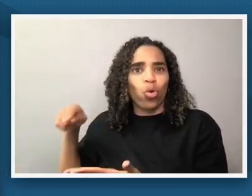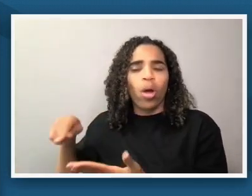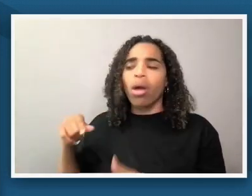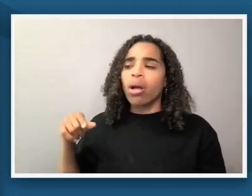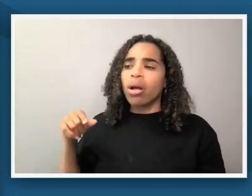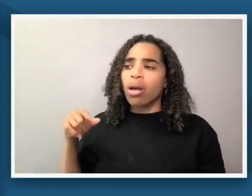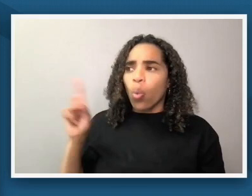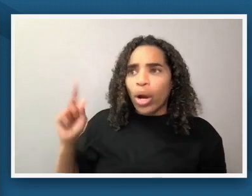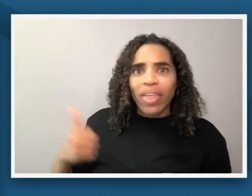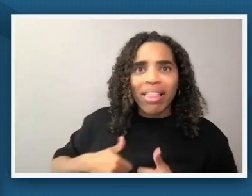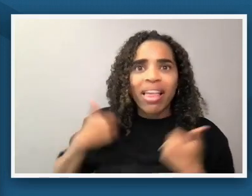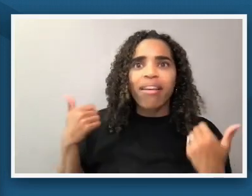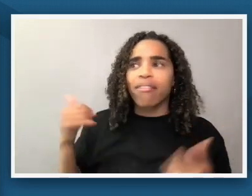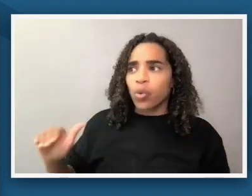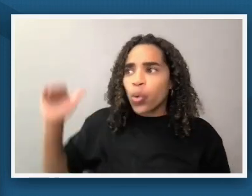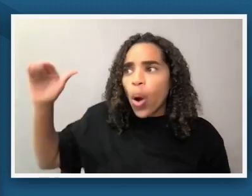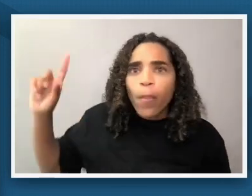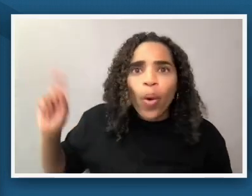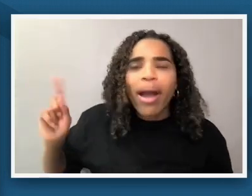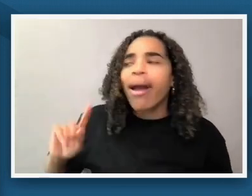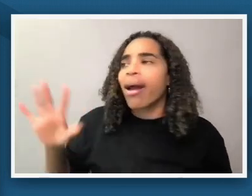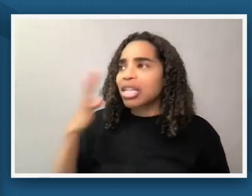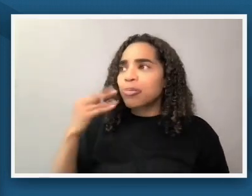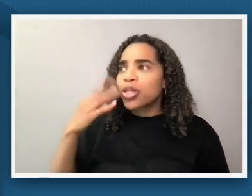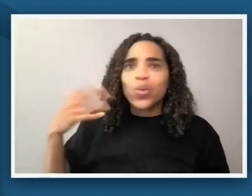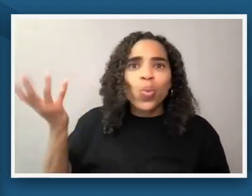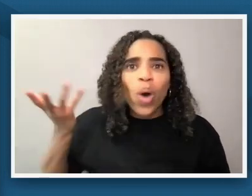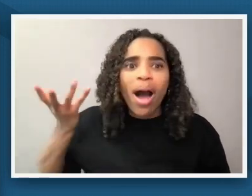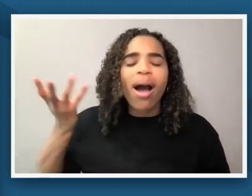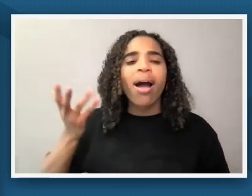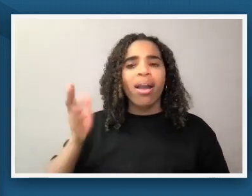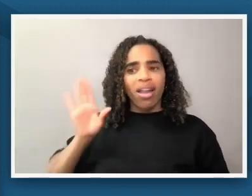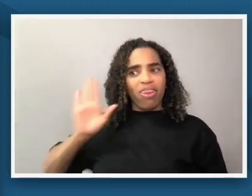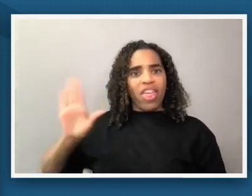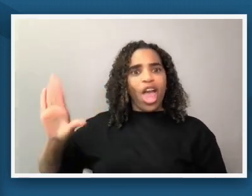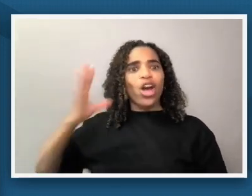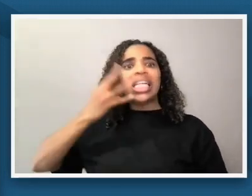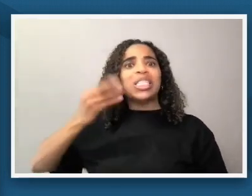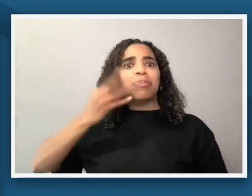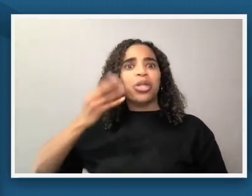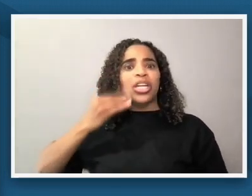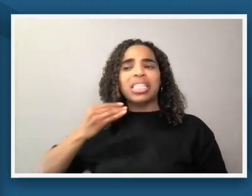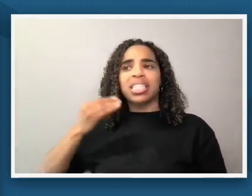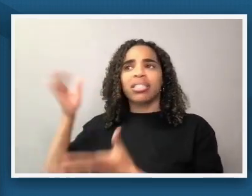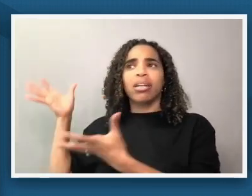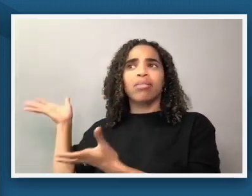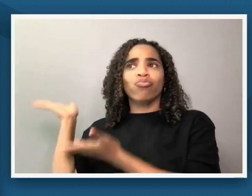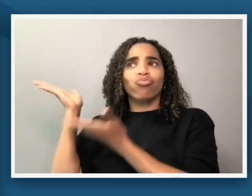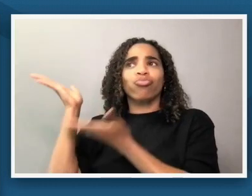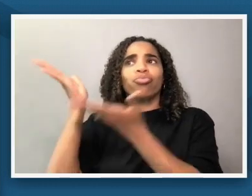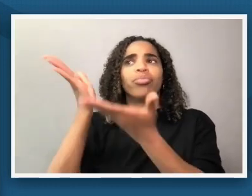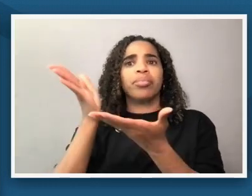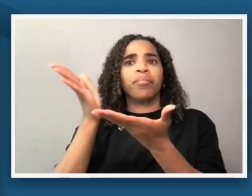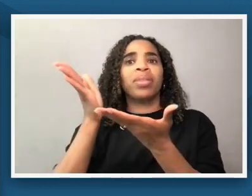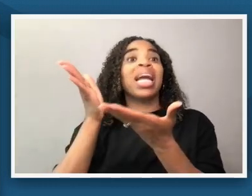where they've grown up to experience the experiences that they've had that perhaps they are bringing to them their